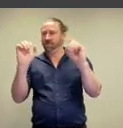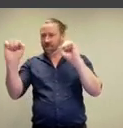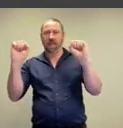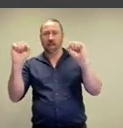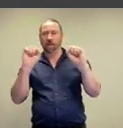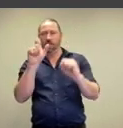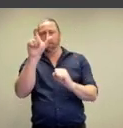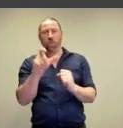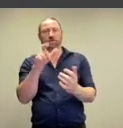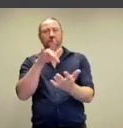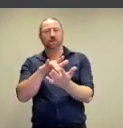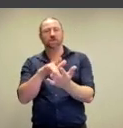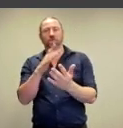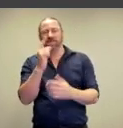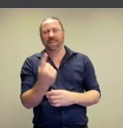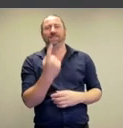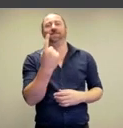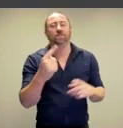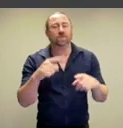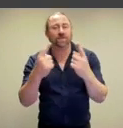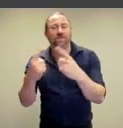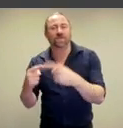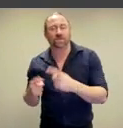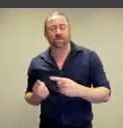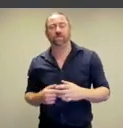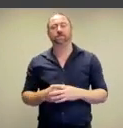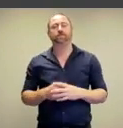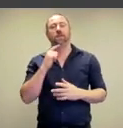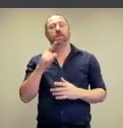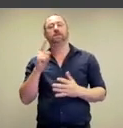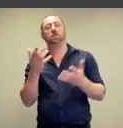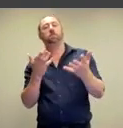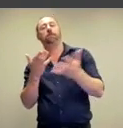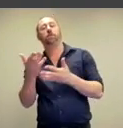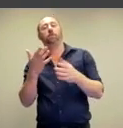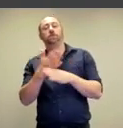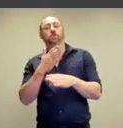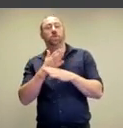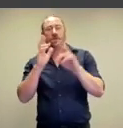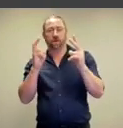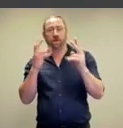of the sitter. Instead, in